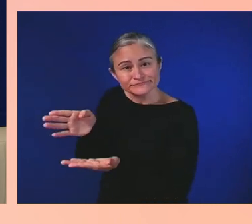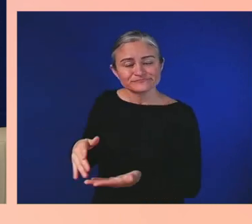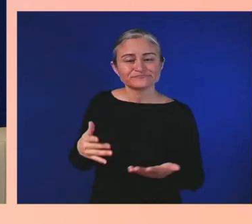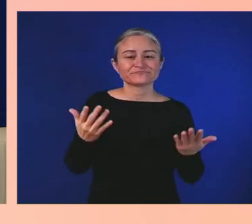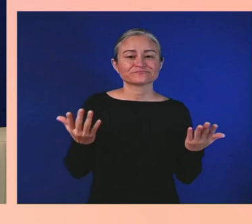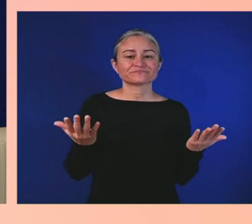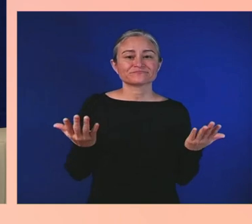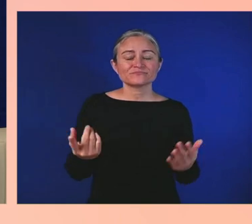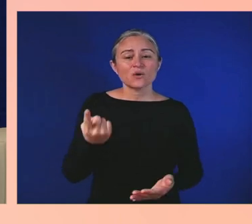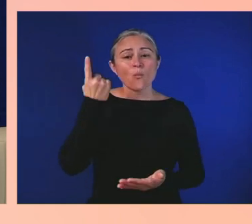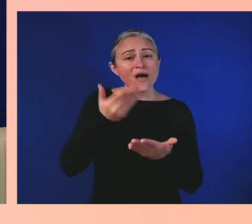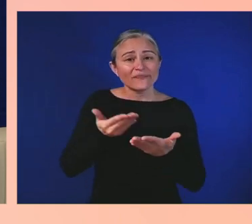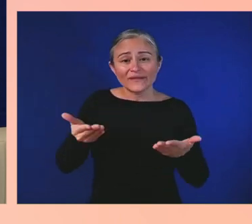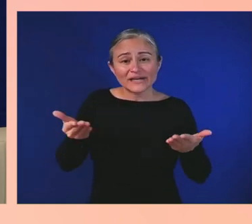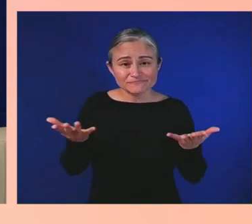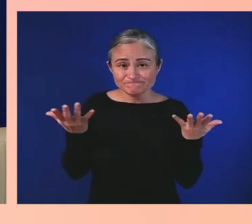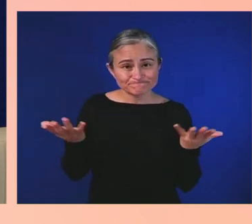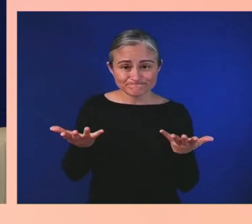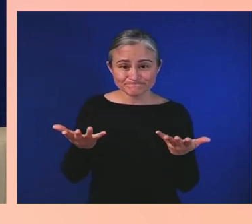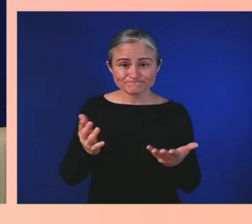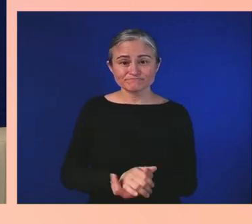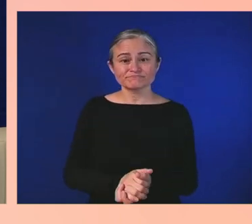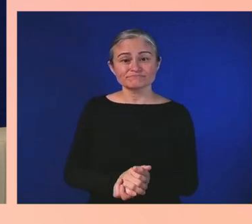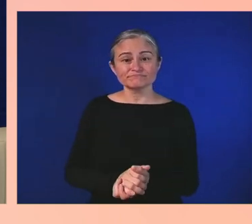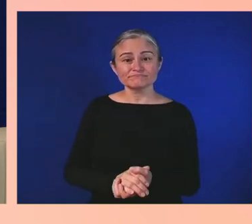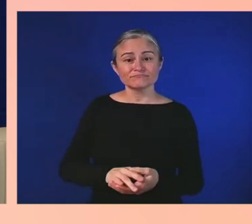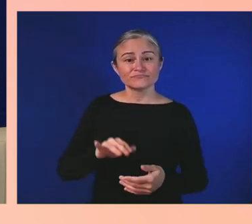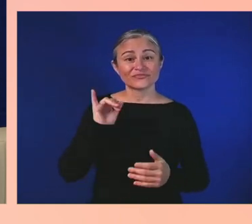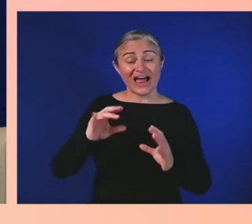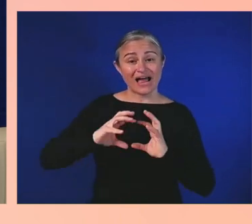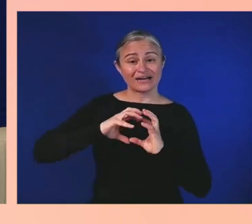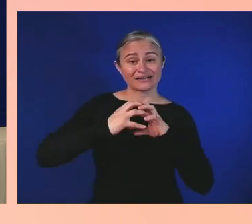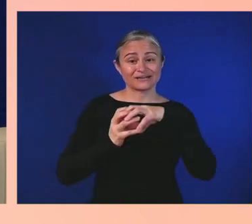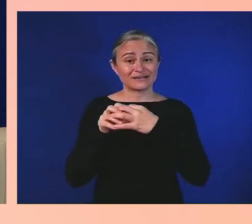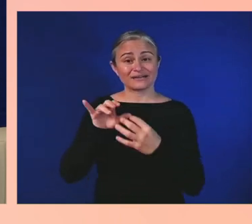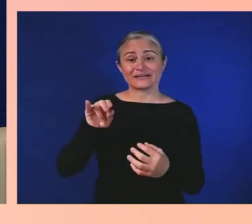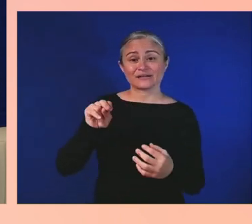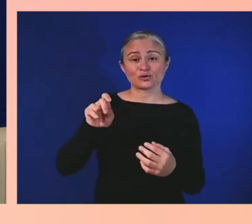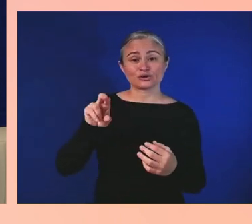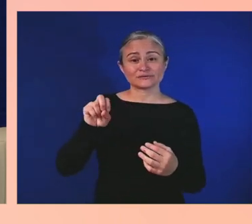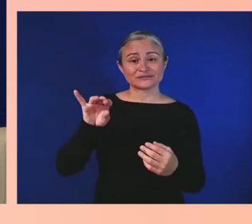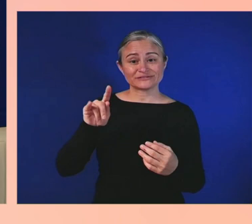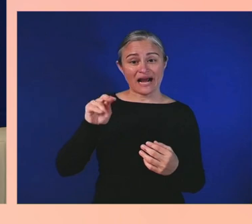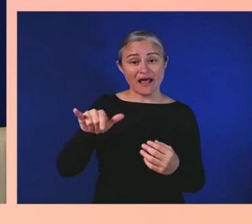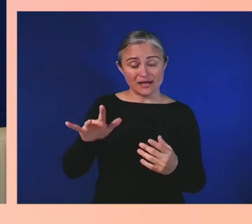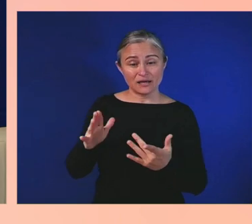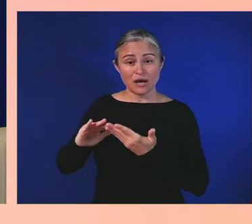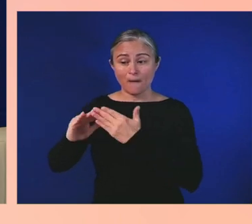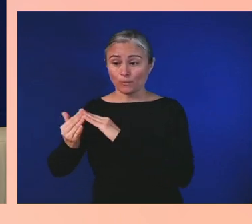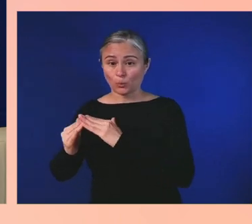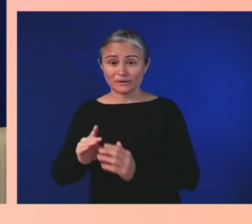between the community and disability is that oftentimes, inclusion is the very tool use for exclusion.